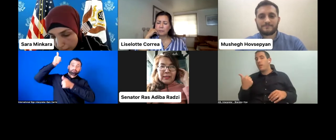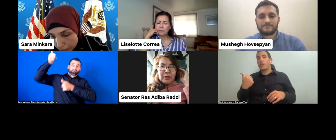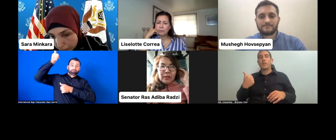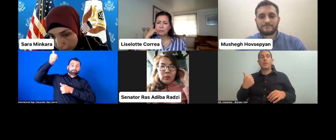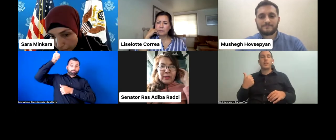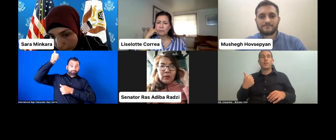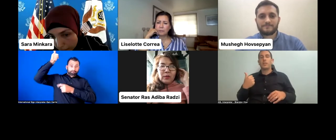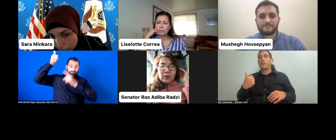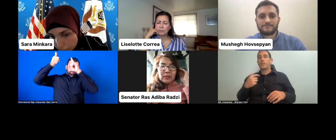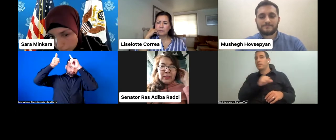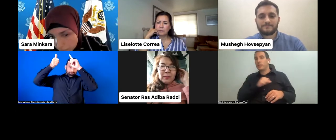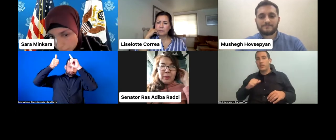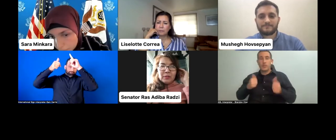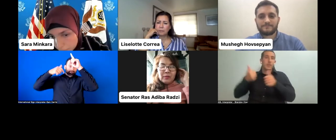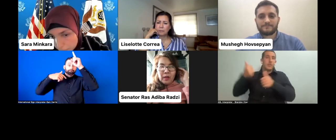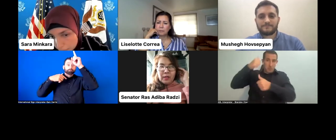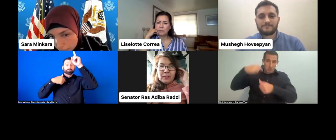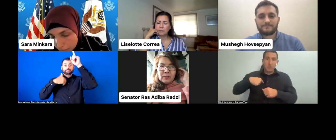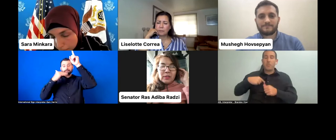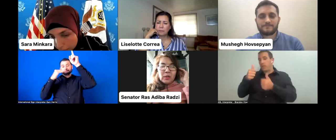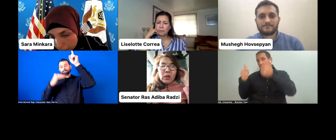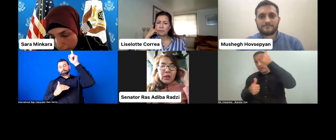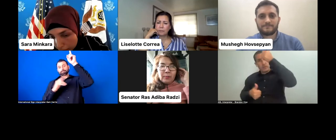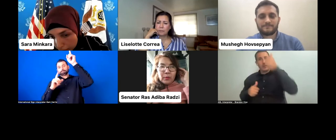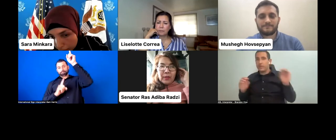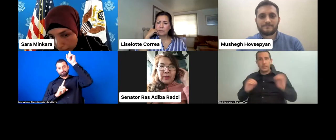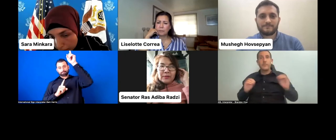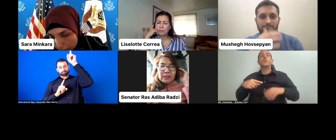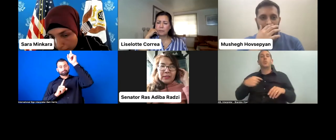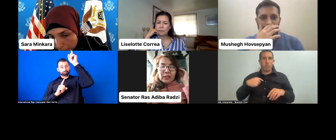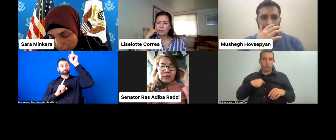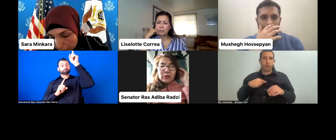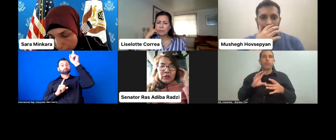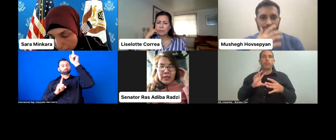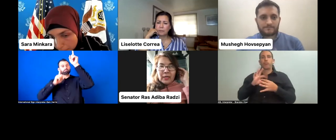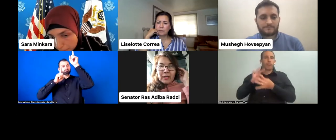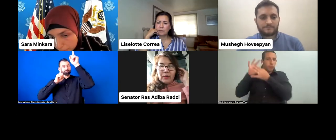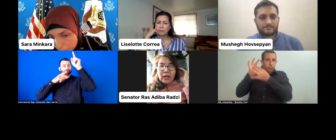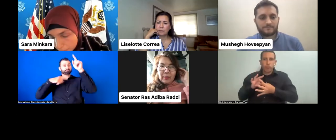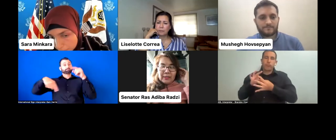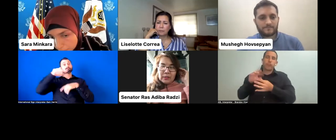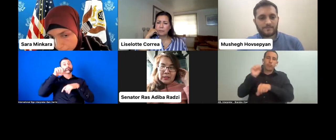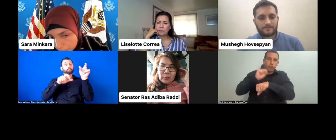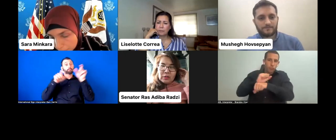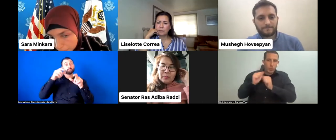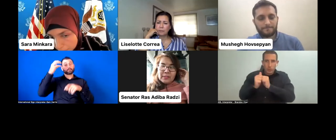been working with all the members of parliament and both houses to share on how best we can support persons